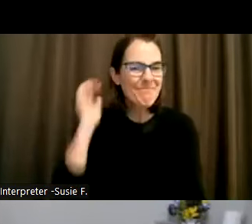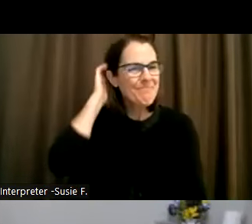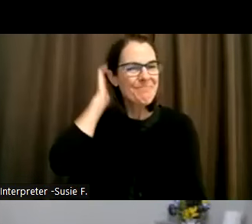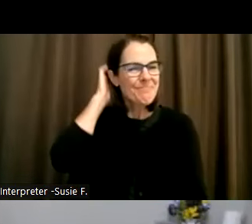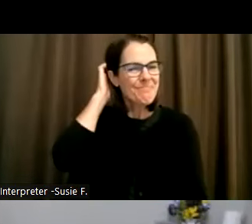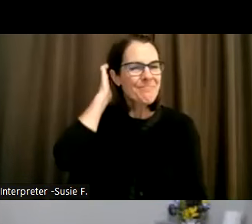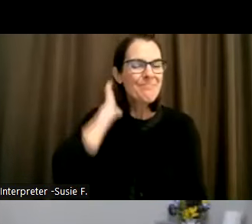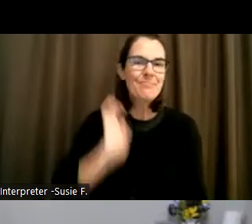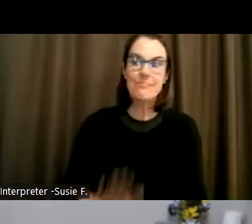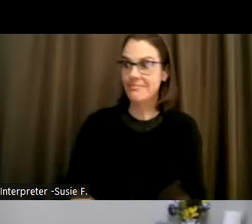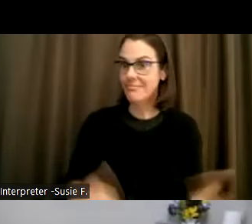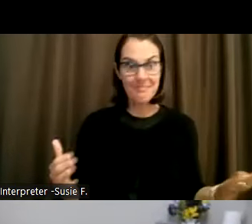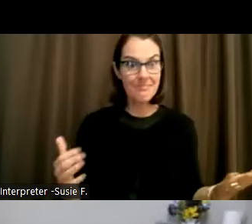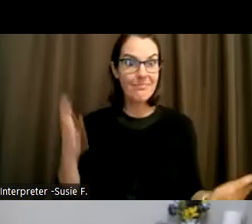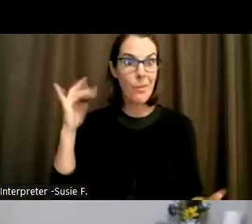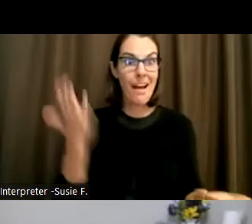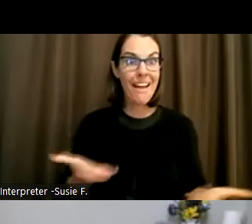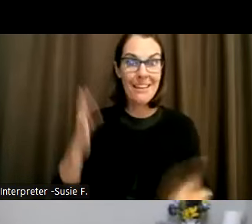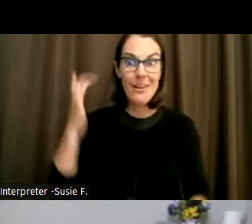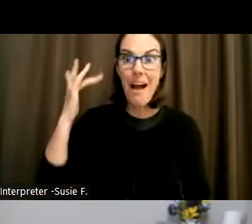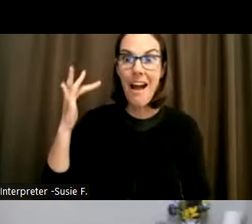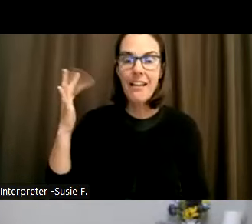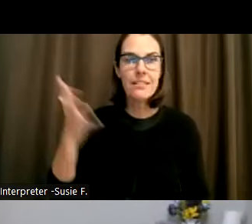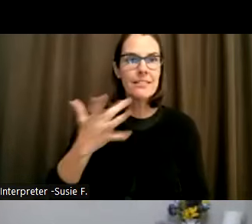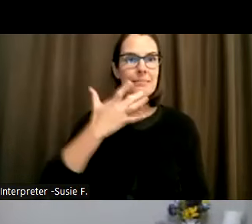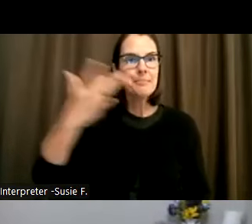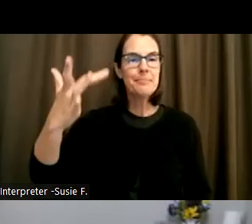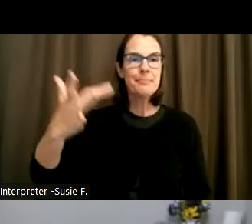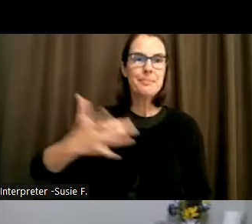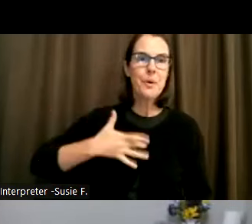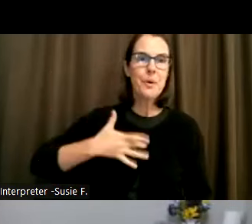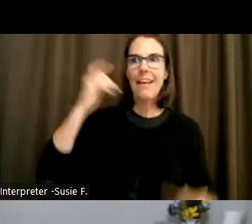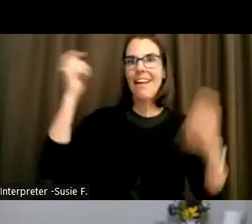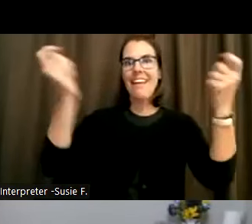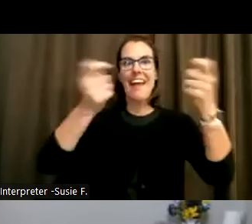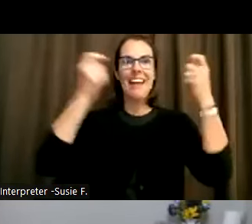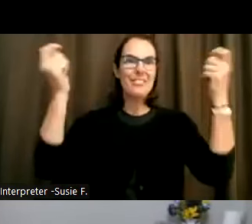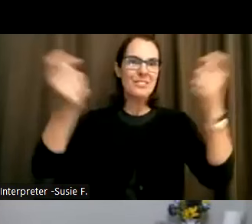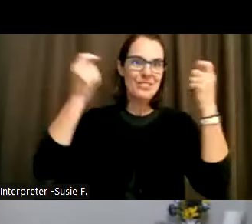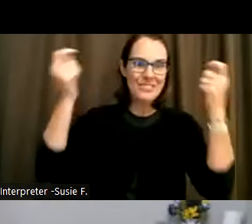We are here to celebrate the birthday of the anniversary celebration of